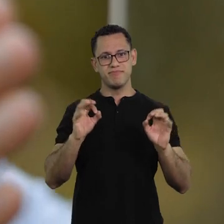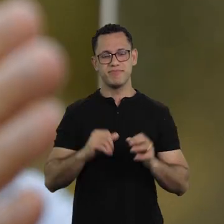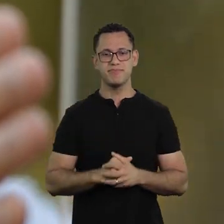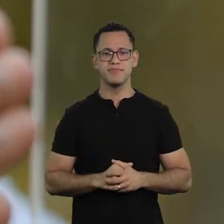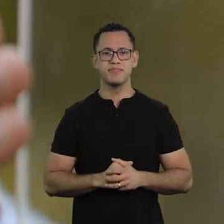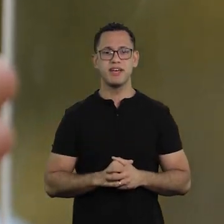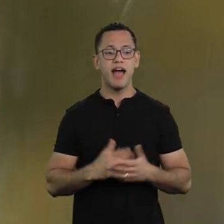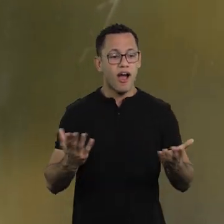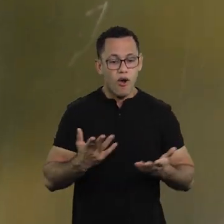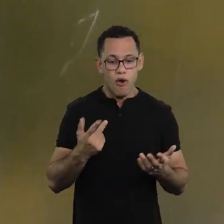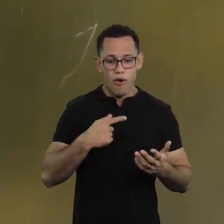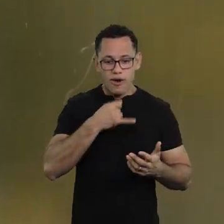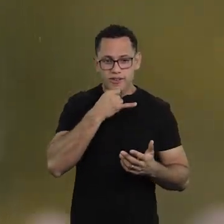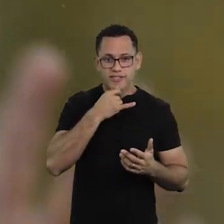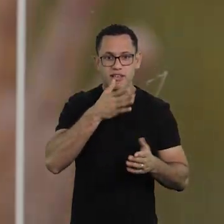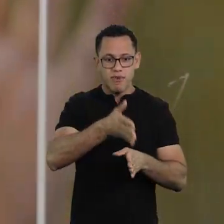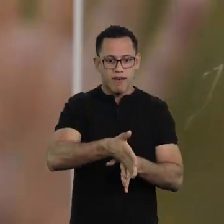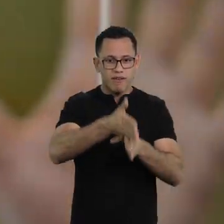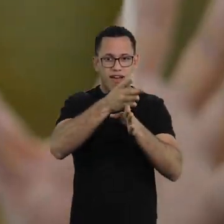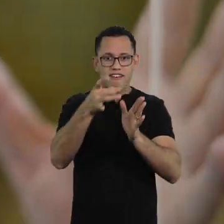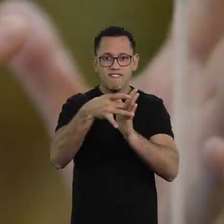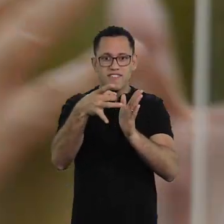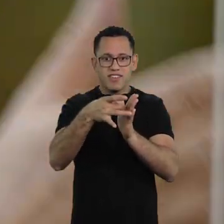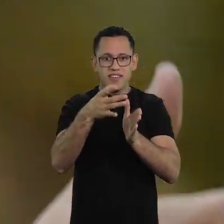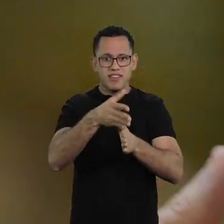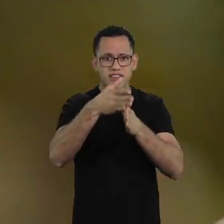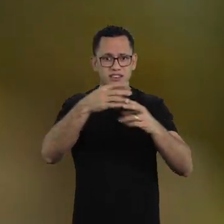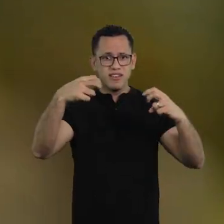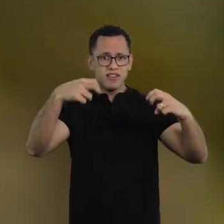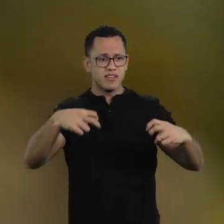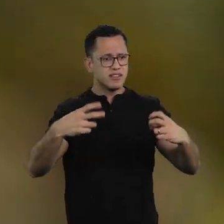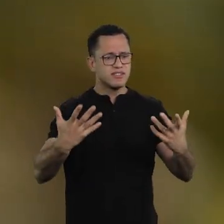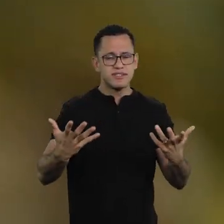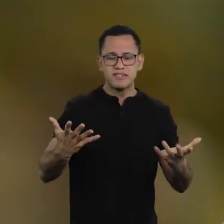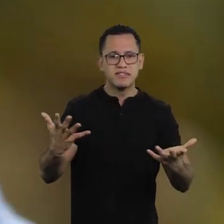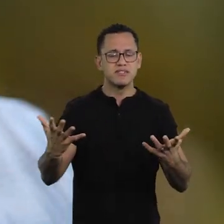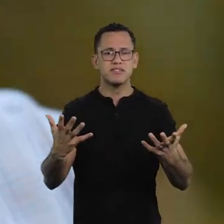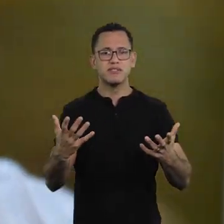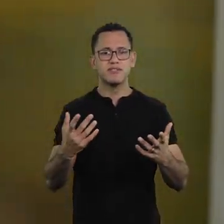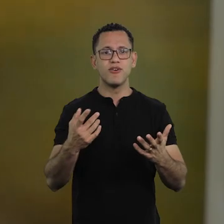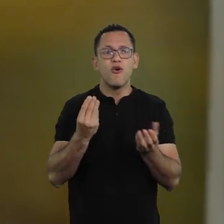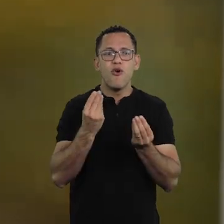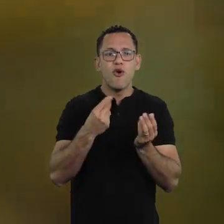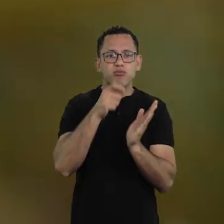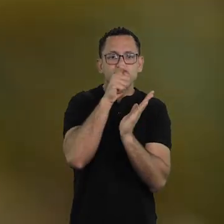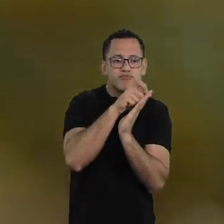these glasses, change even the way you put it on the page.